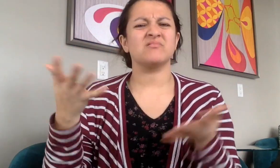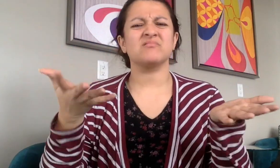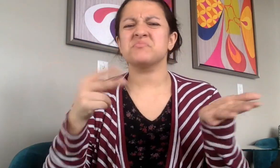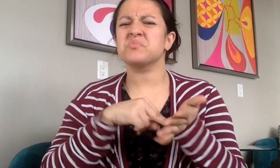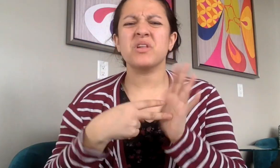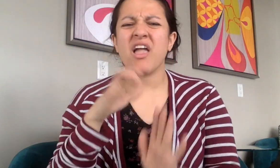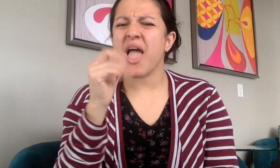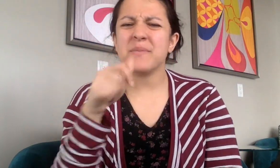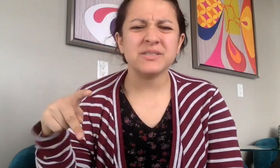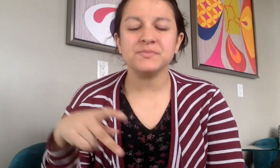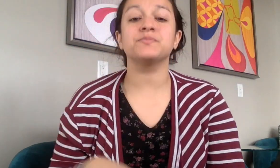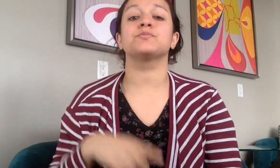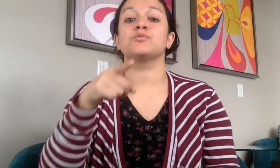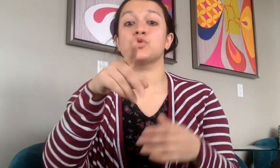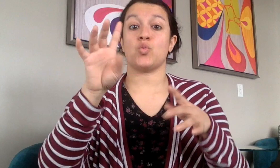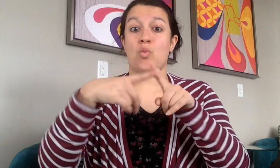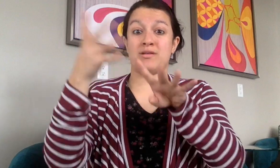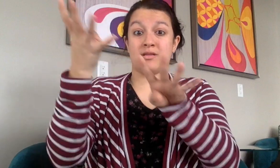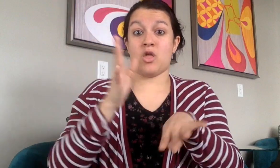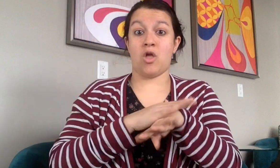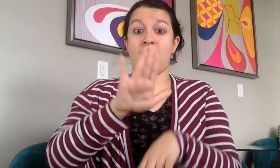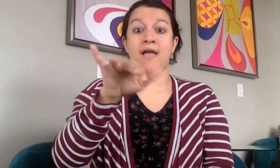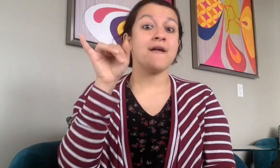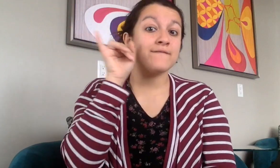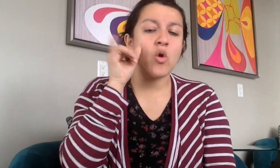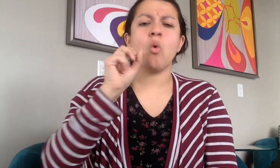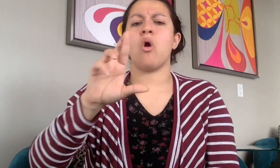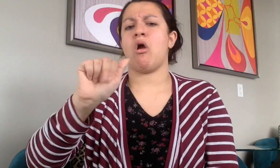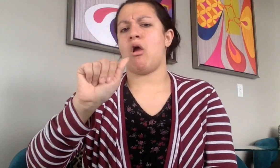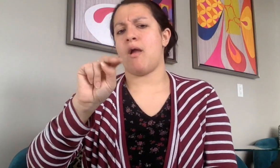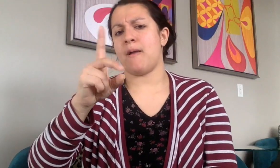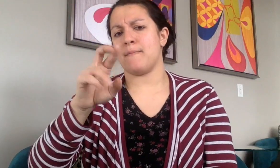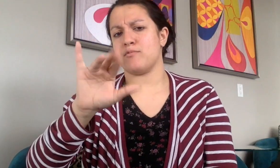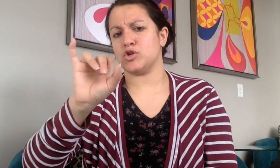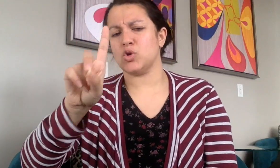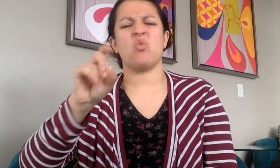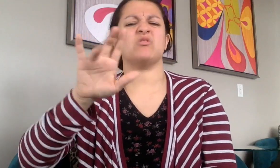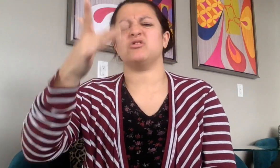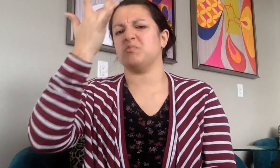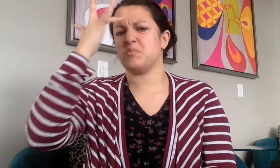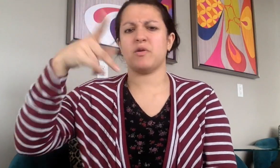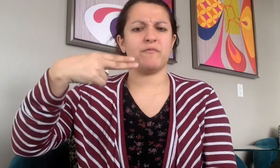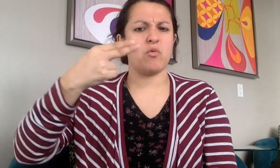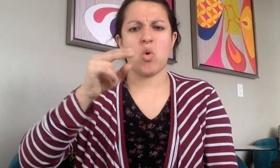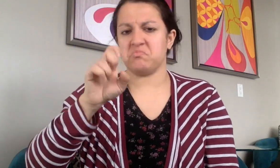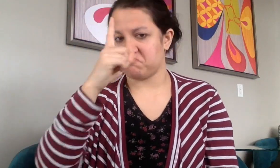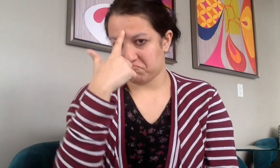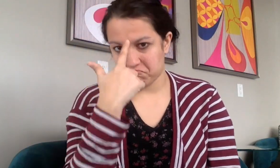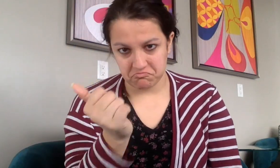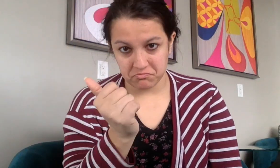What is Cashapp? When you download Cashapp app on your iphone or andriod or smartphone